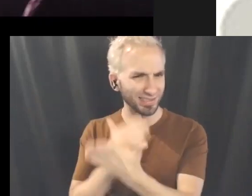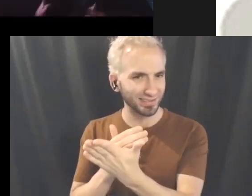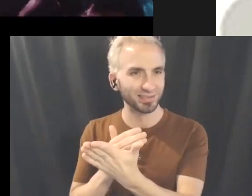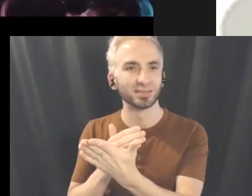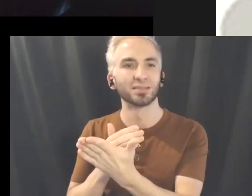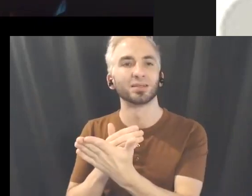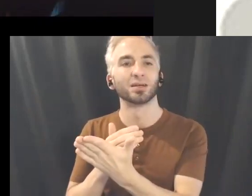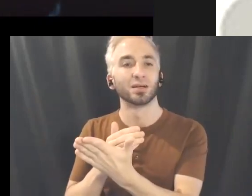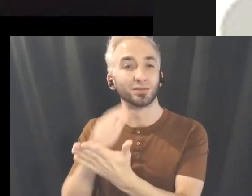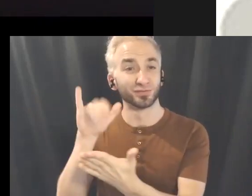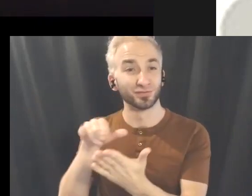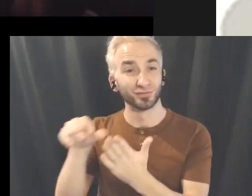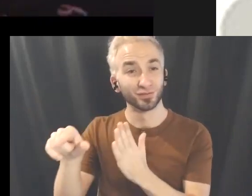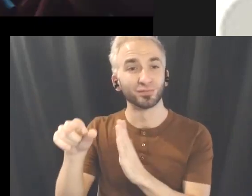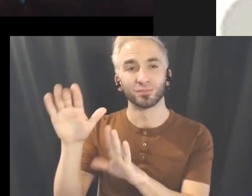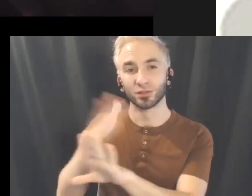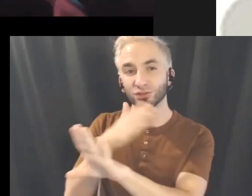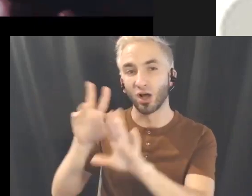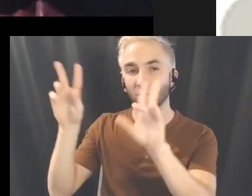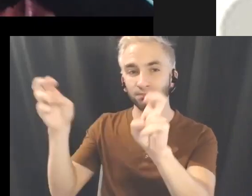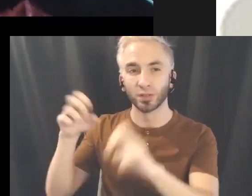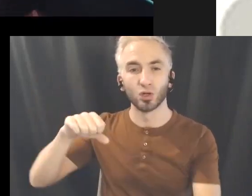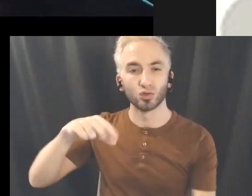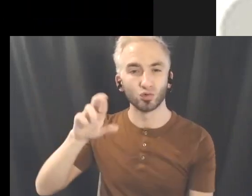IMUR for their songs Swirl, we did this in 2017.